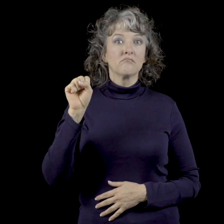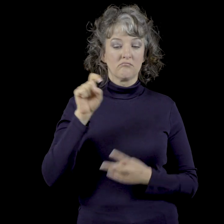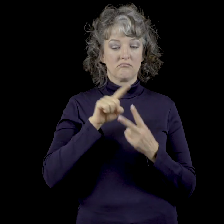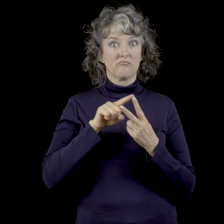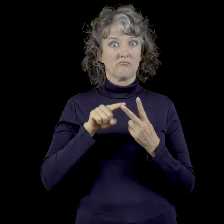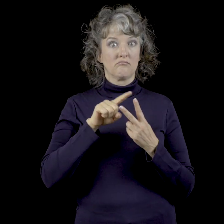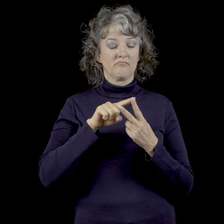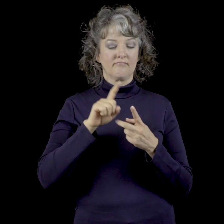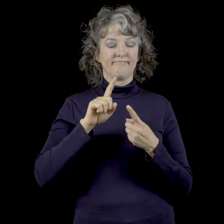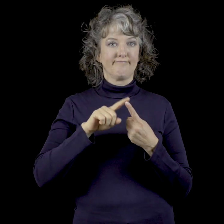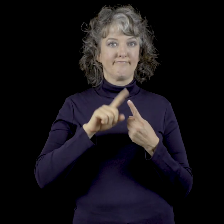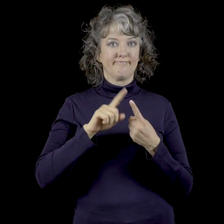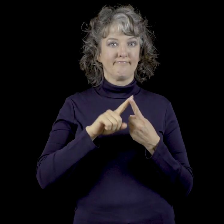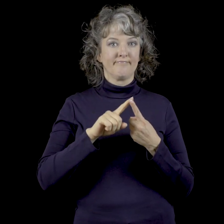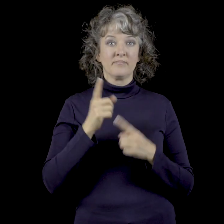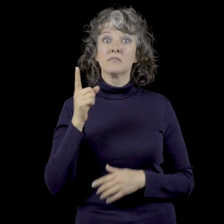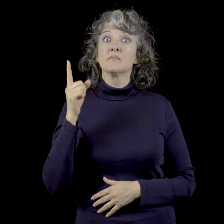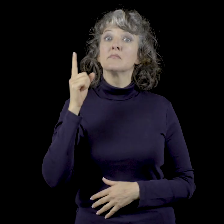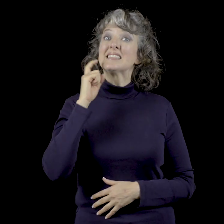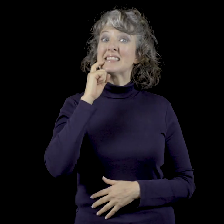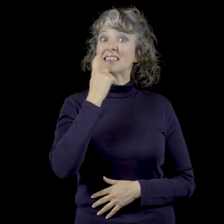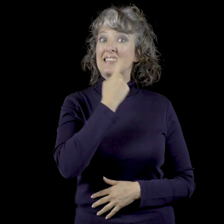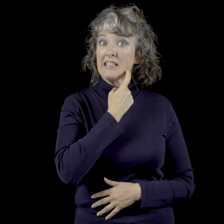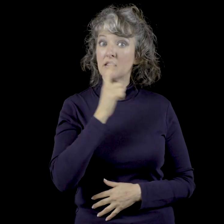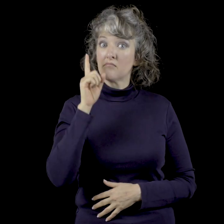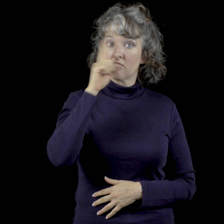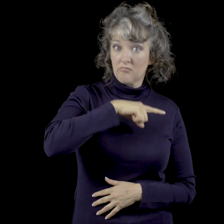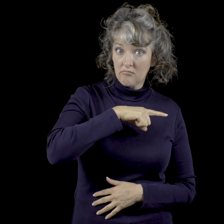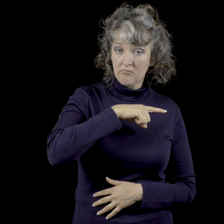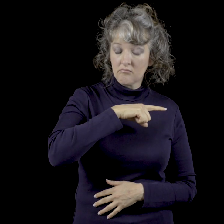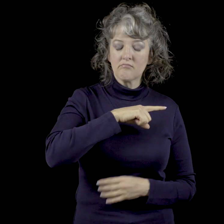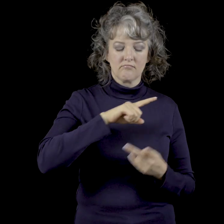First option for signing would be "teeth fake".